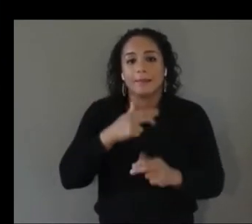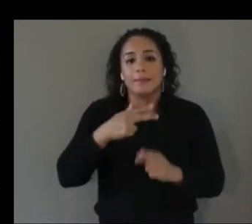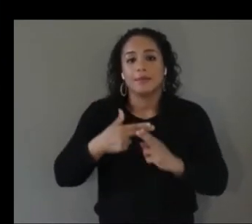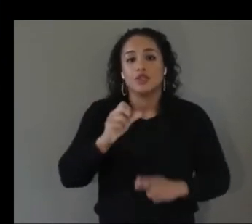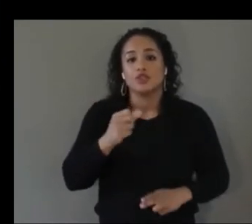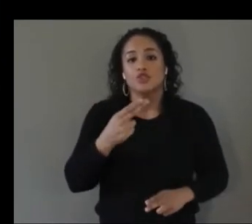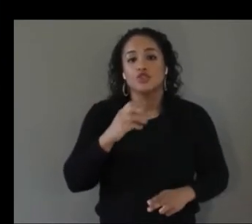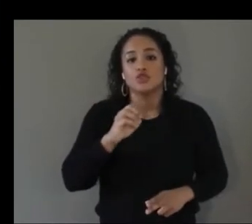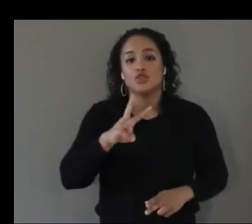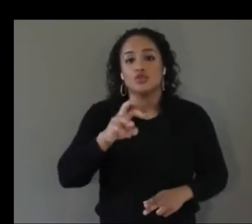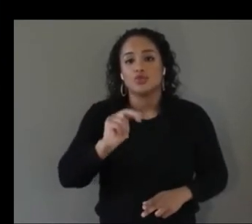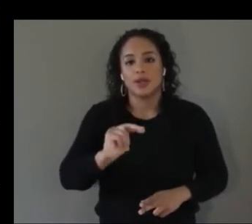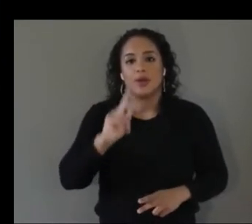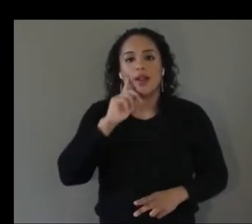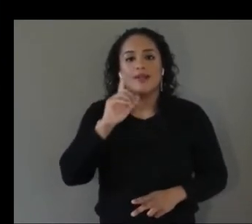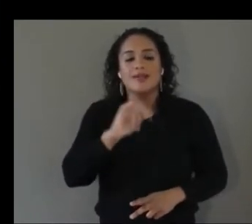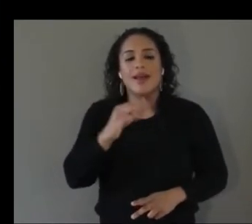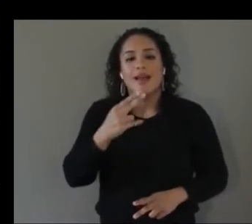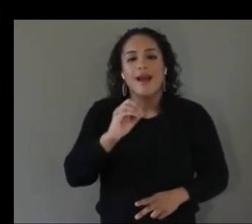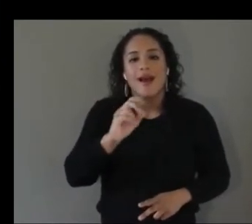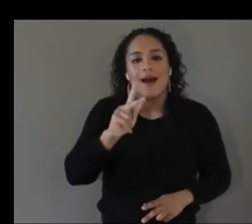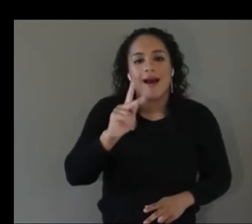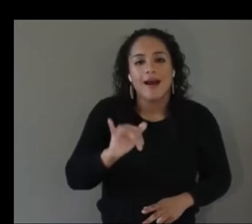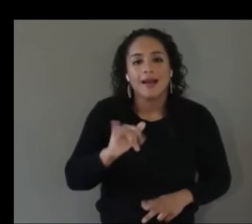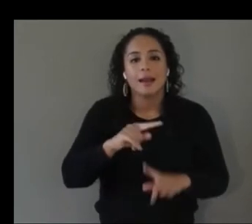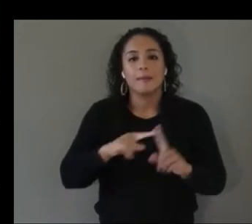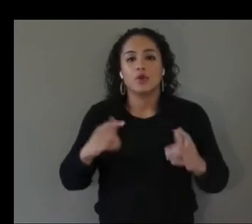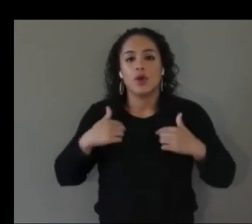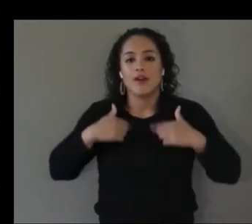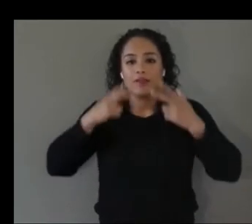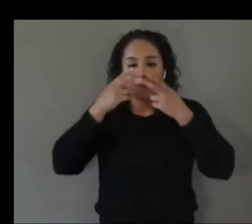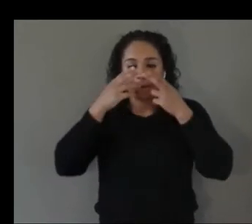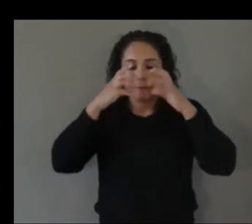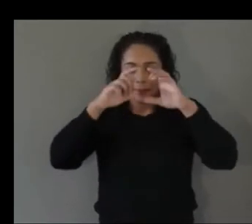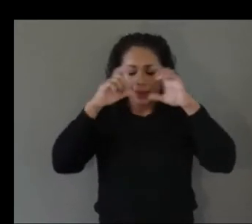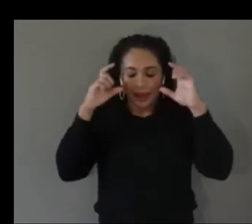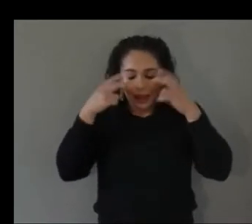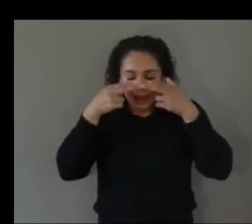opponent still but the key is you're listening to the ball and i thought what a cool game and